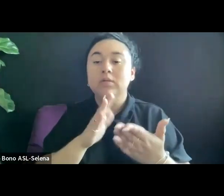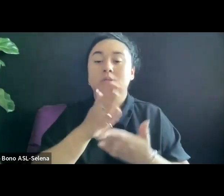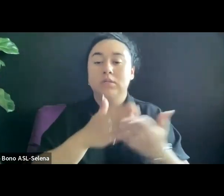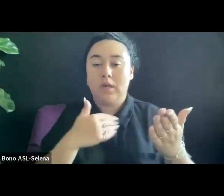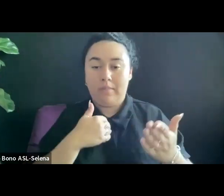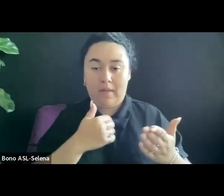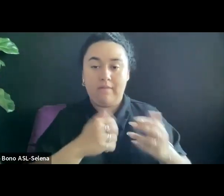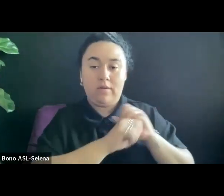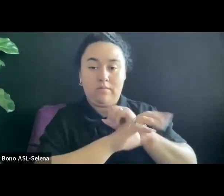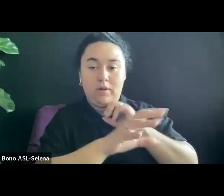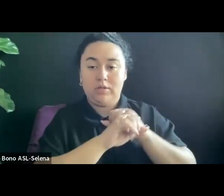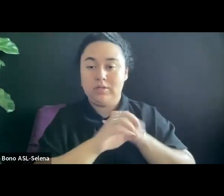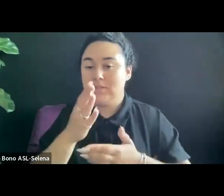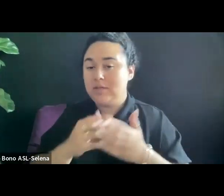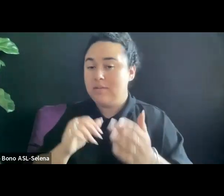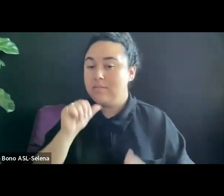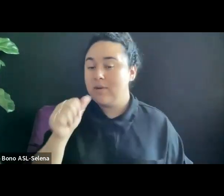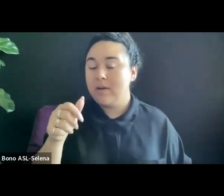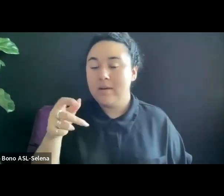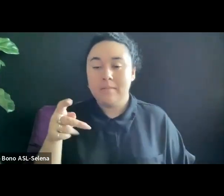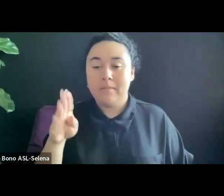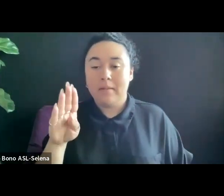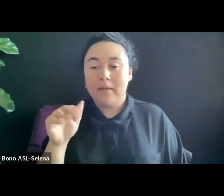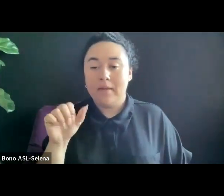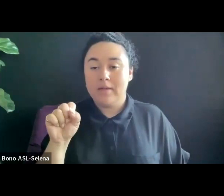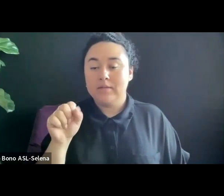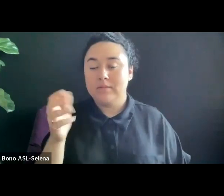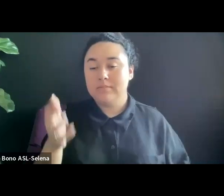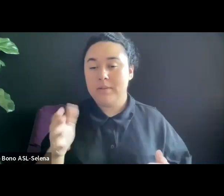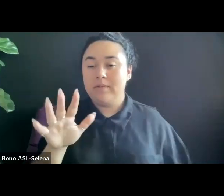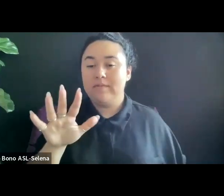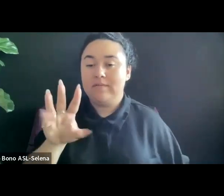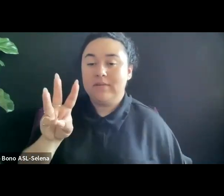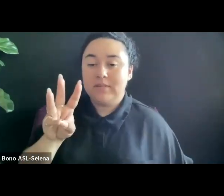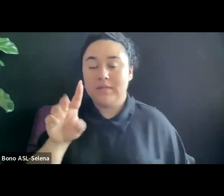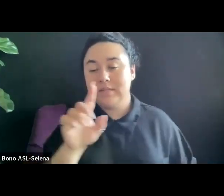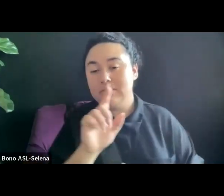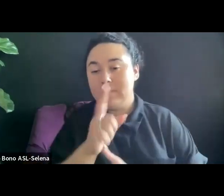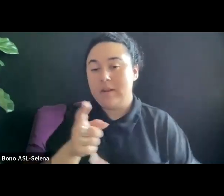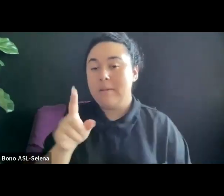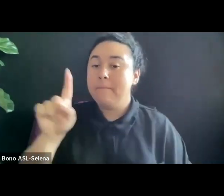PBS MIGHT BE 56 MINUTES BUT THE BBC MIGHT BE 48 JUST AS EXAMPLES.